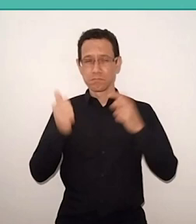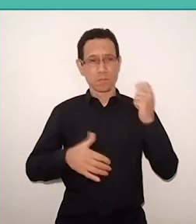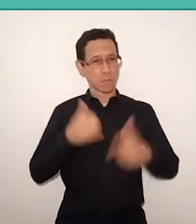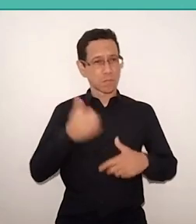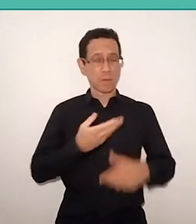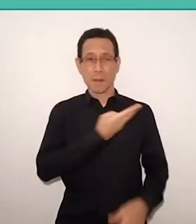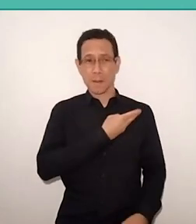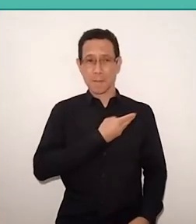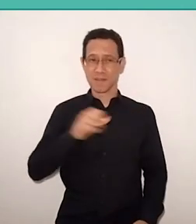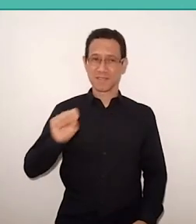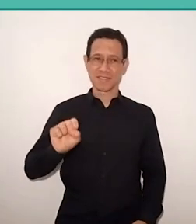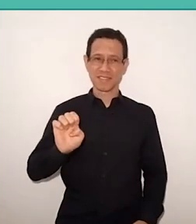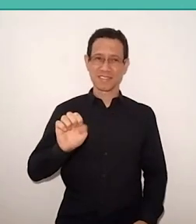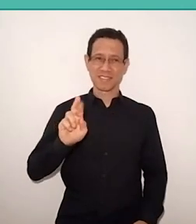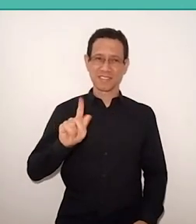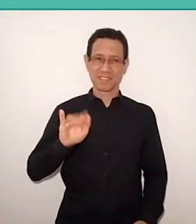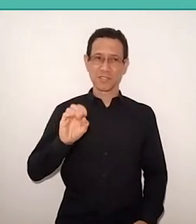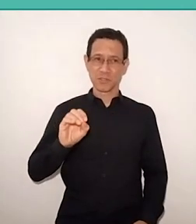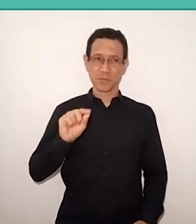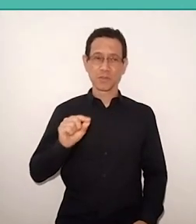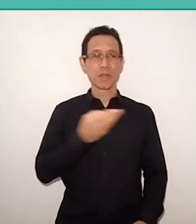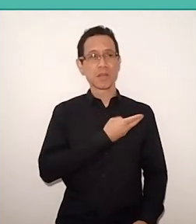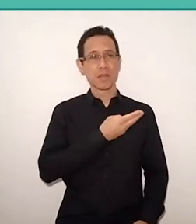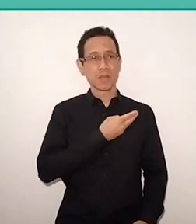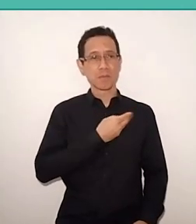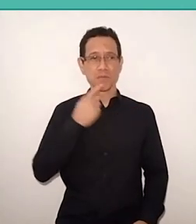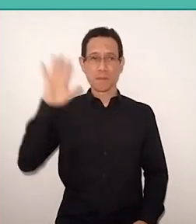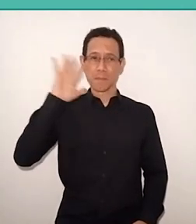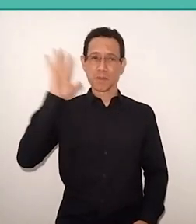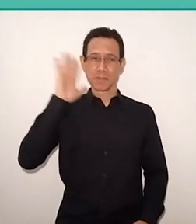Freire was thinking of renewed Christianity,